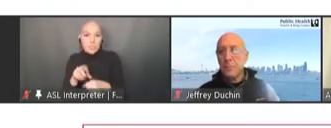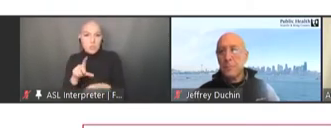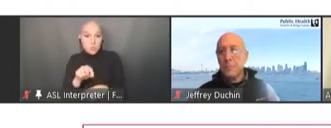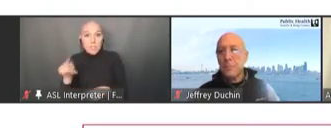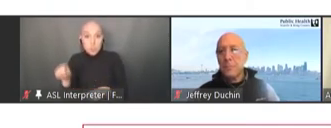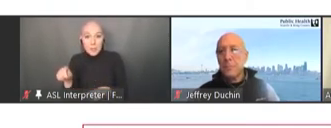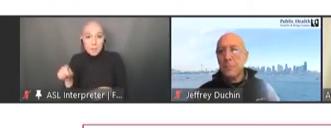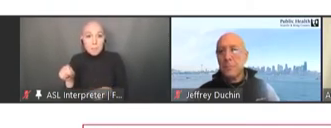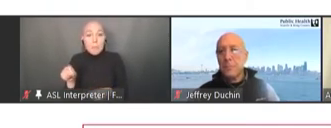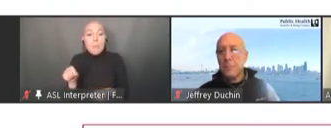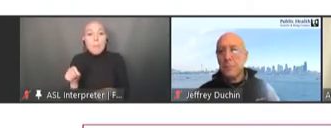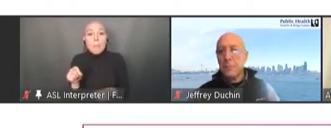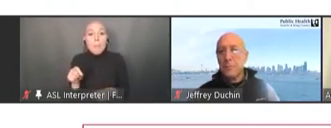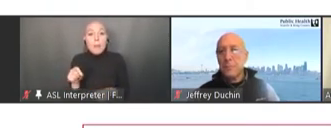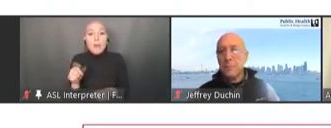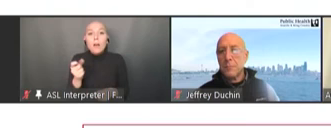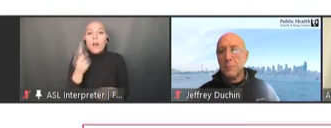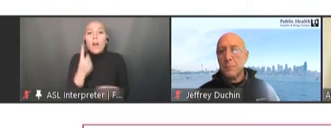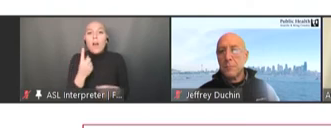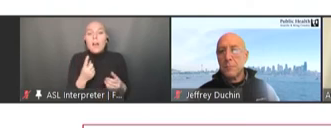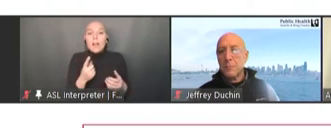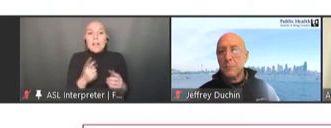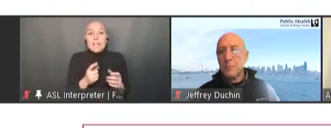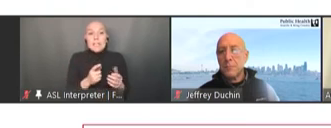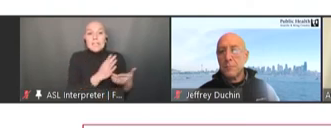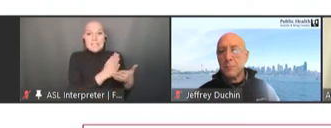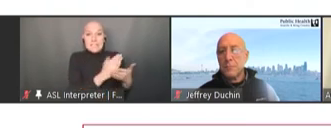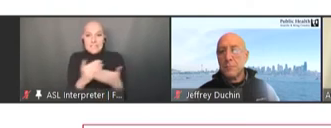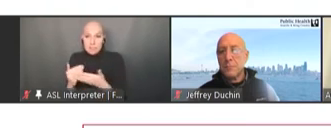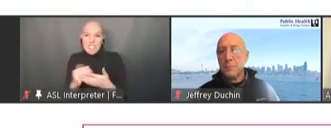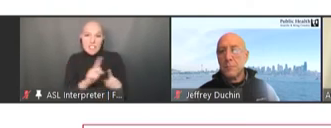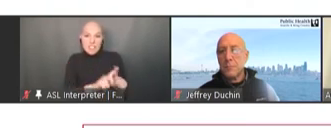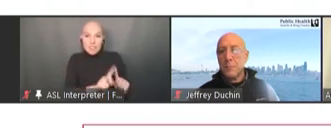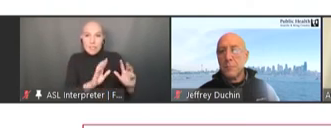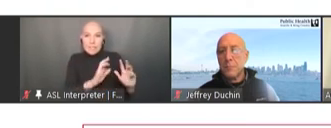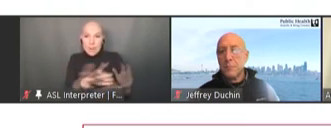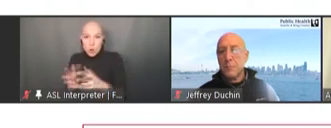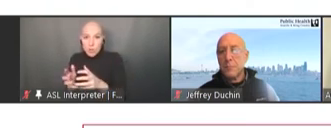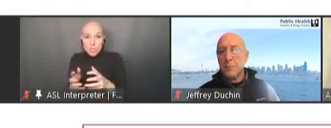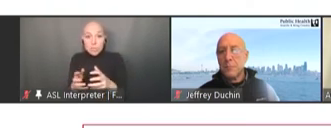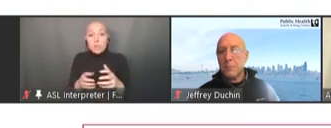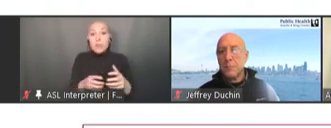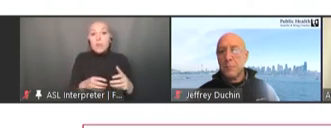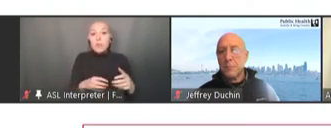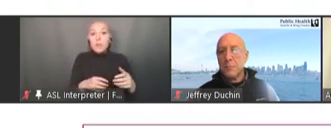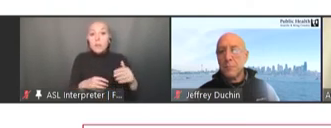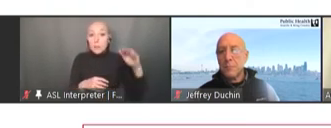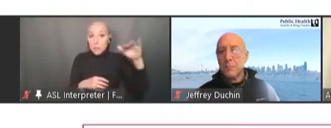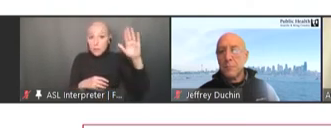into different categories. The first one is global, and then the six WHO regions-- the African